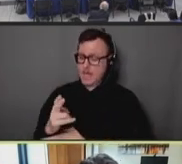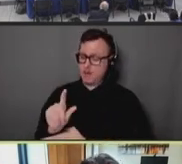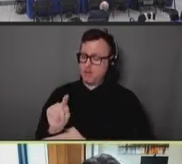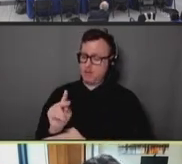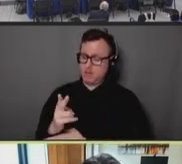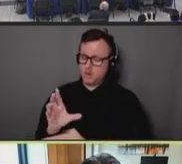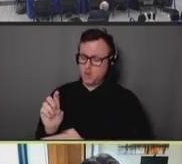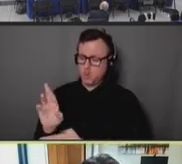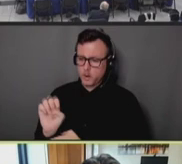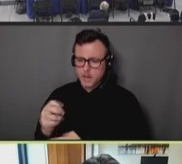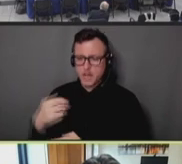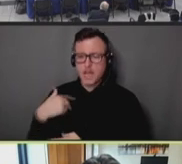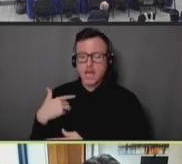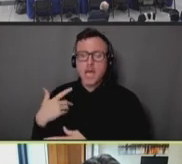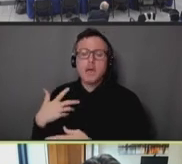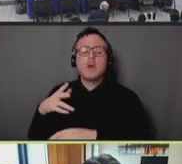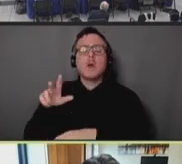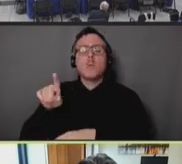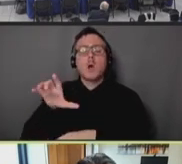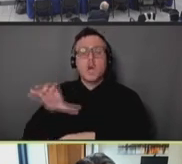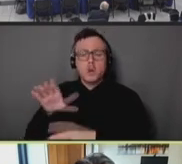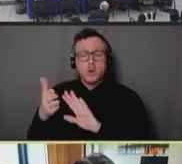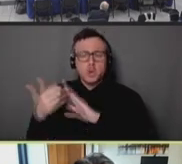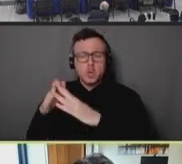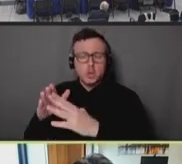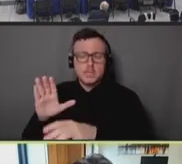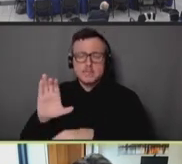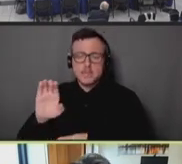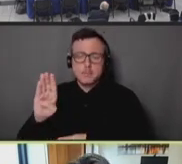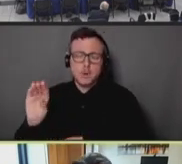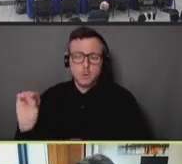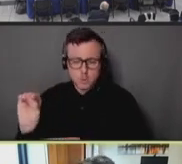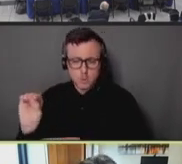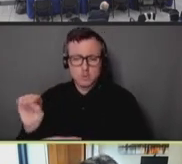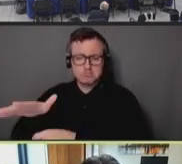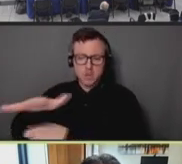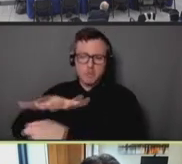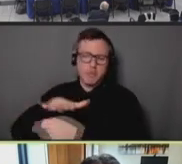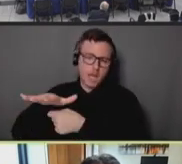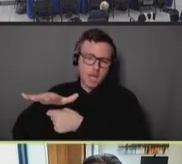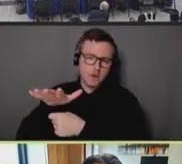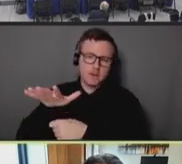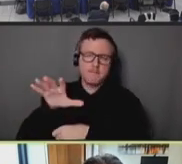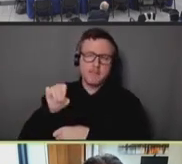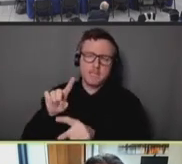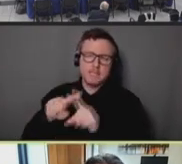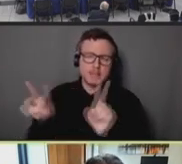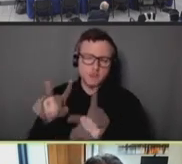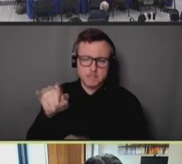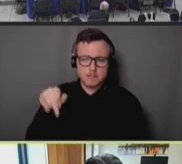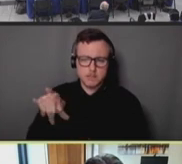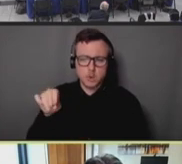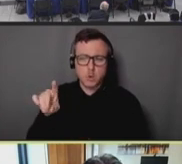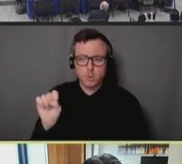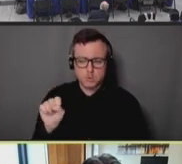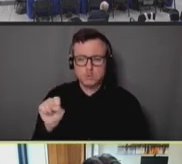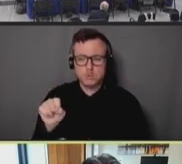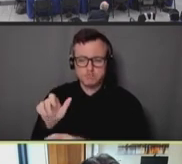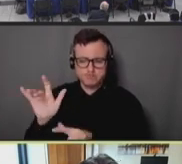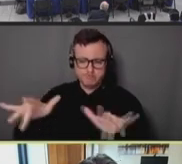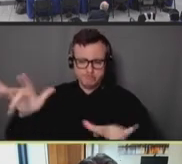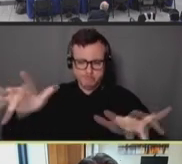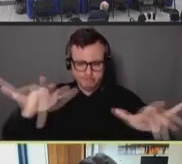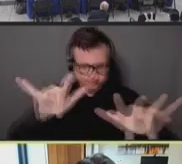around 100 community-based organizations in the around 50-odd zip codes that were most affected